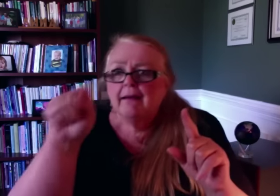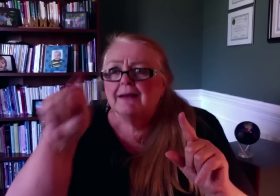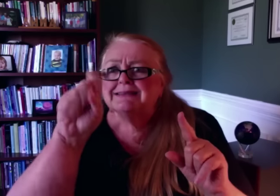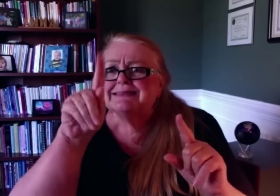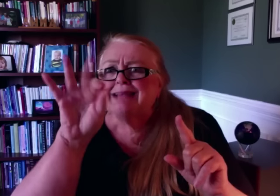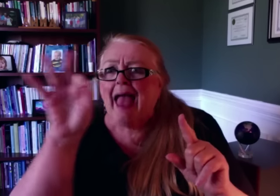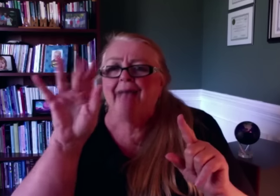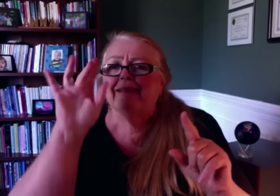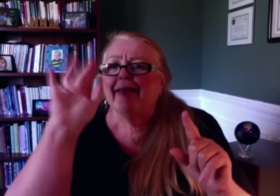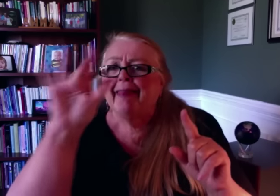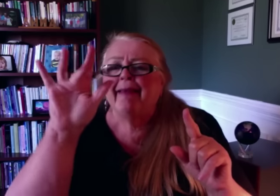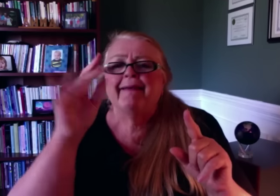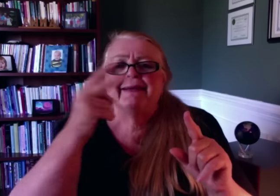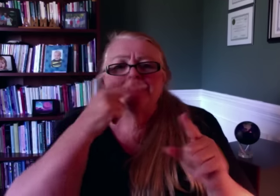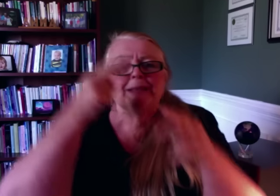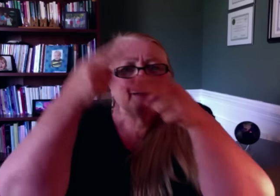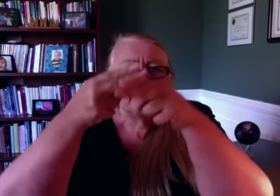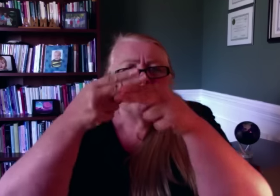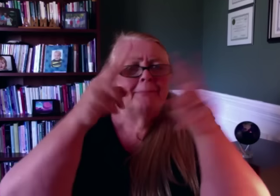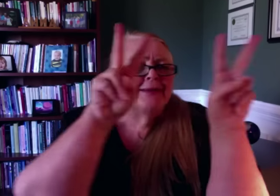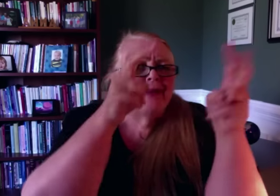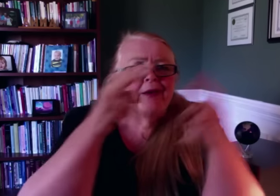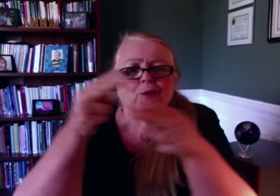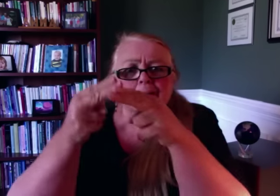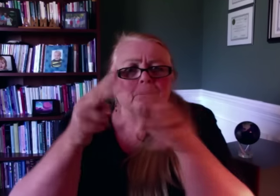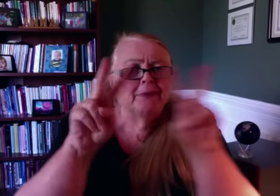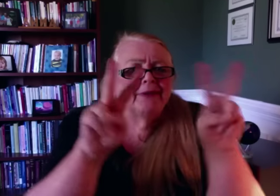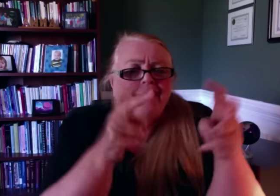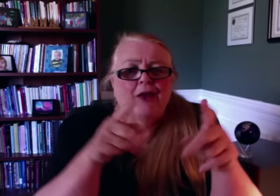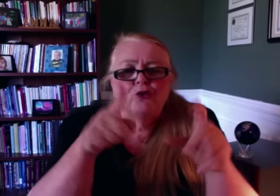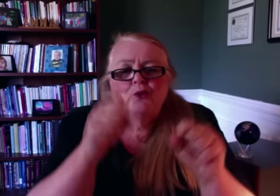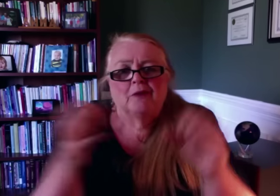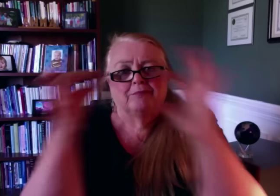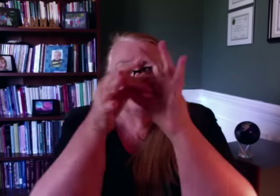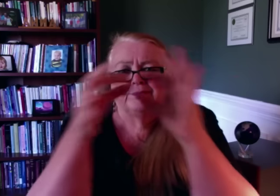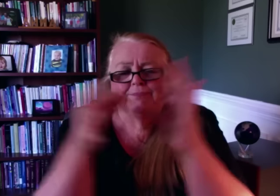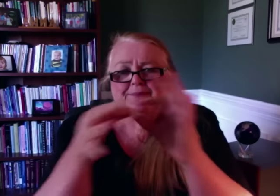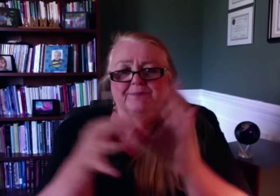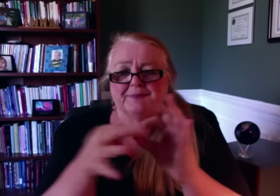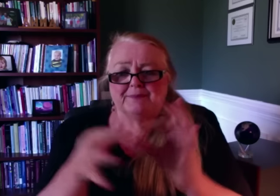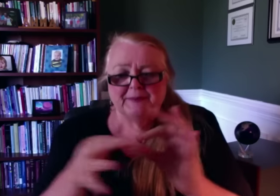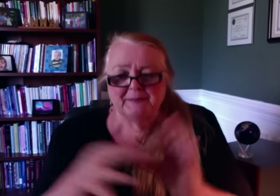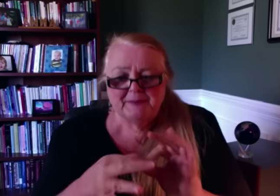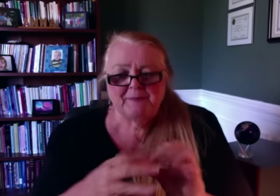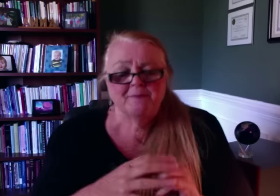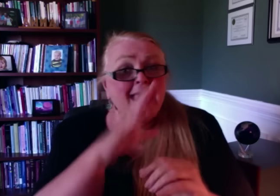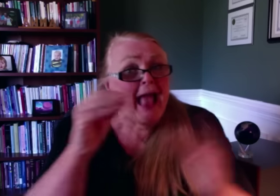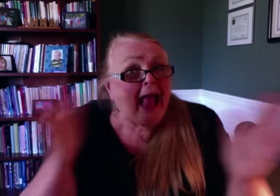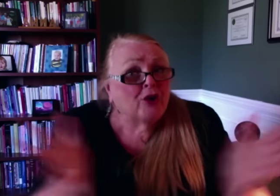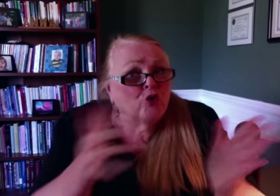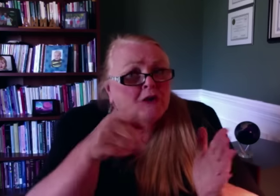so you can see who fits into each role in the organizational chart.